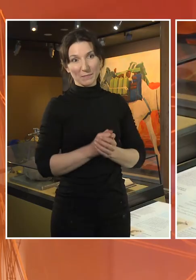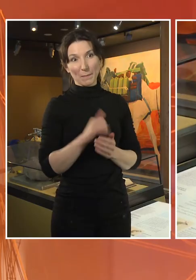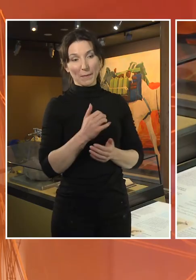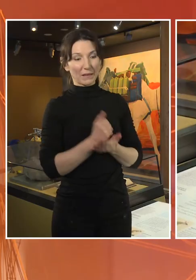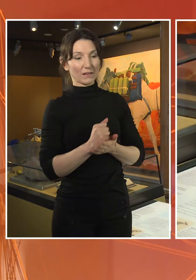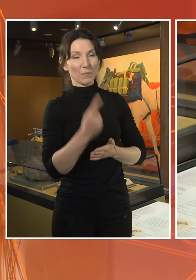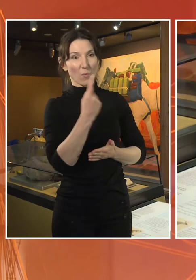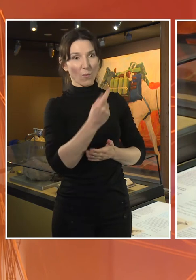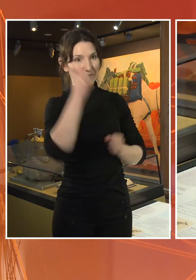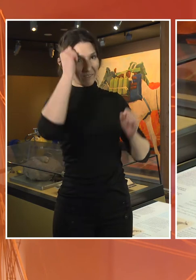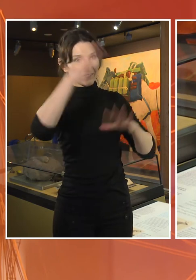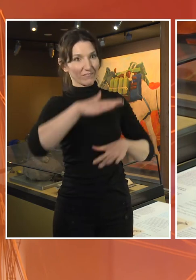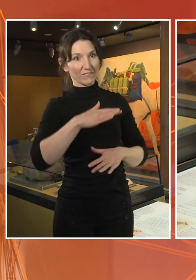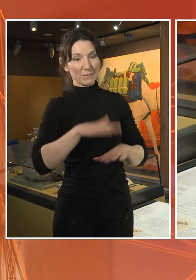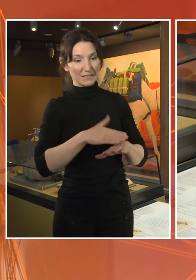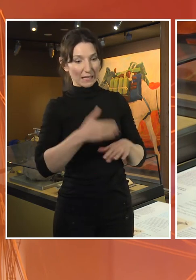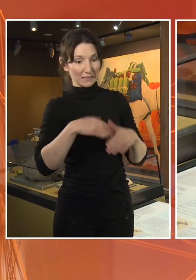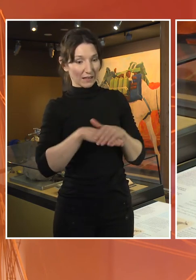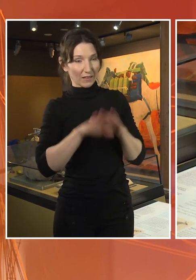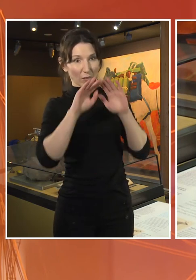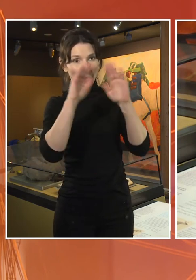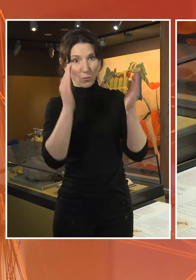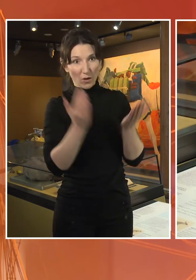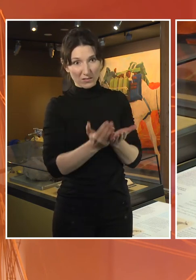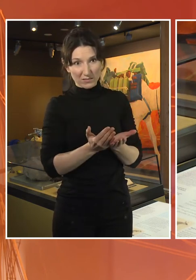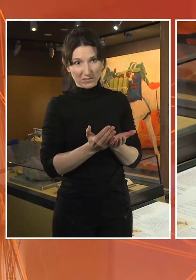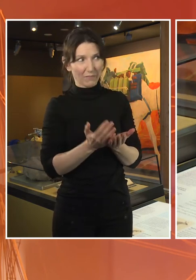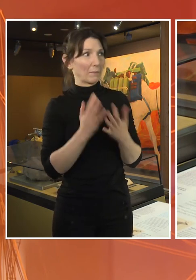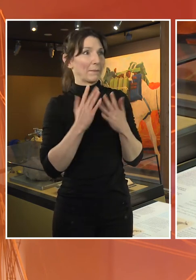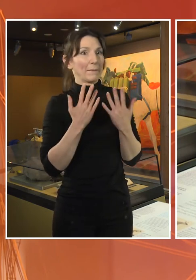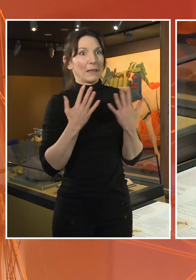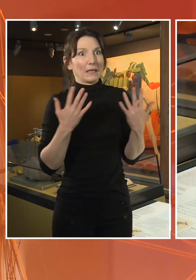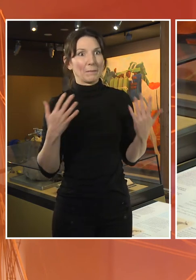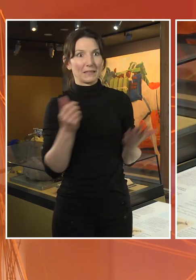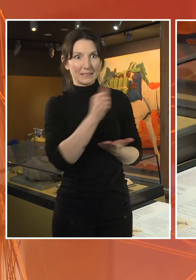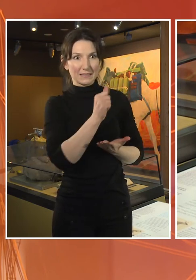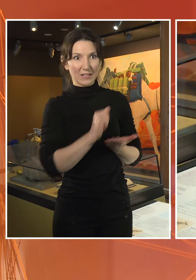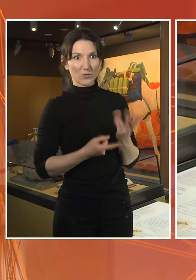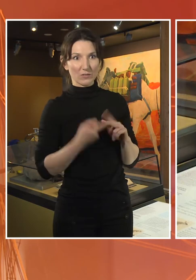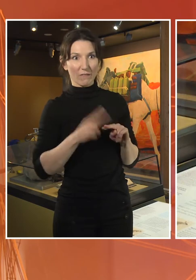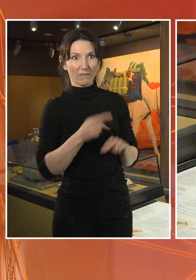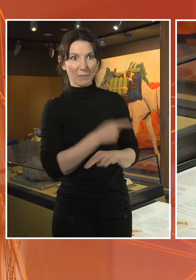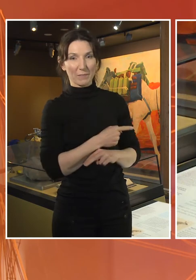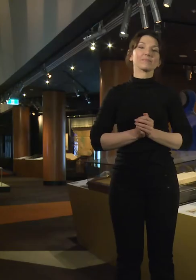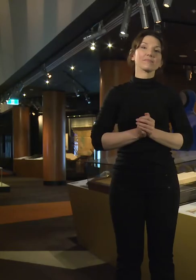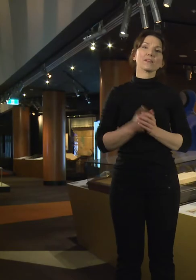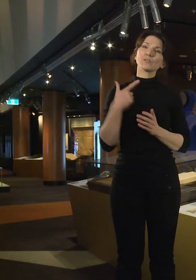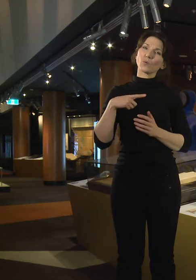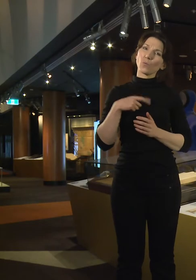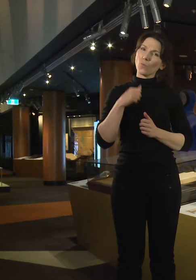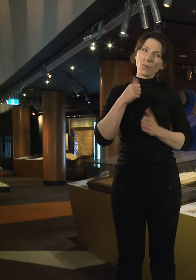there are more statues of him than any other cat ever. So why was he so famous?